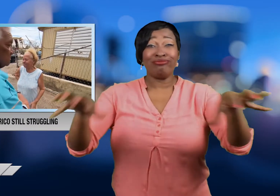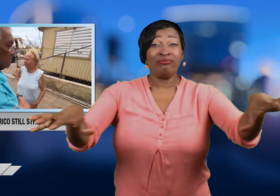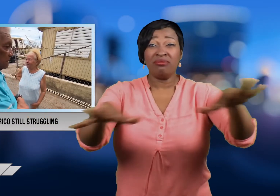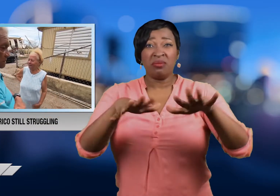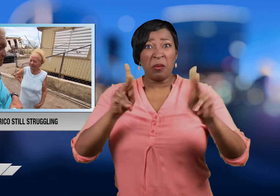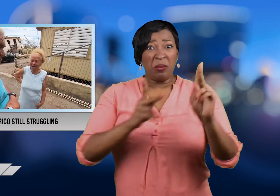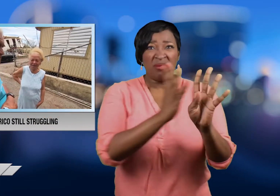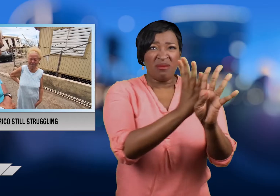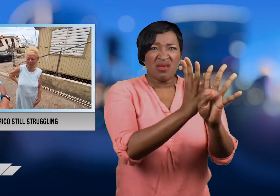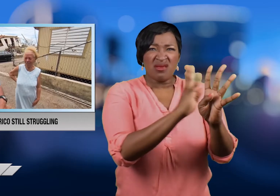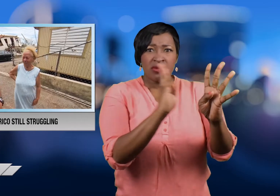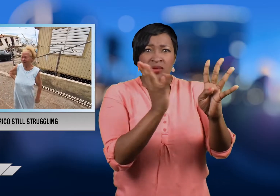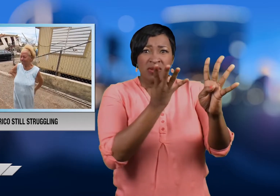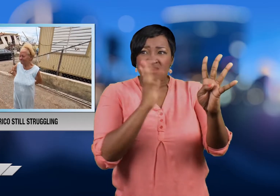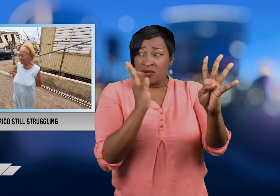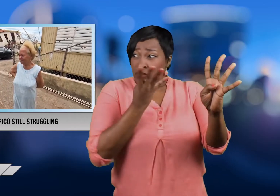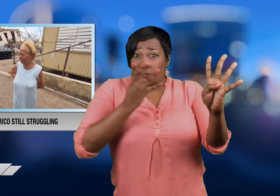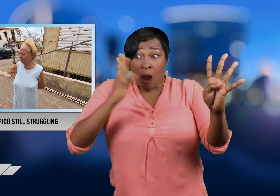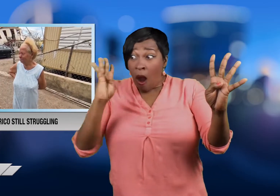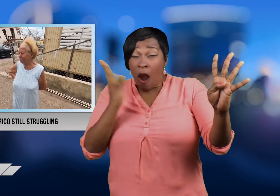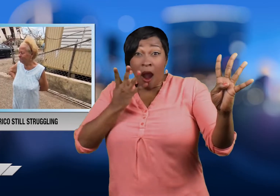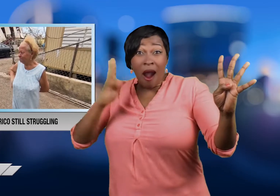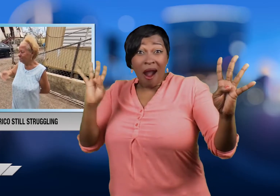continue to snake around the city.